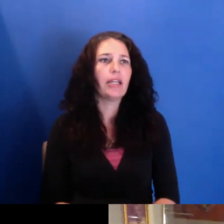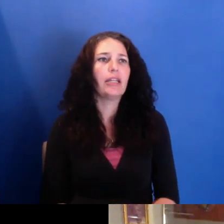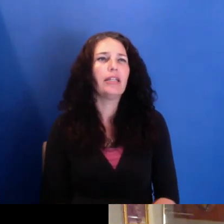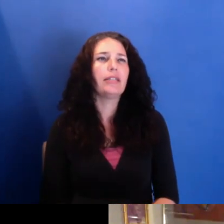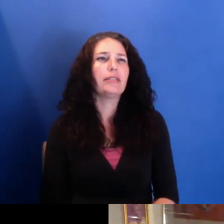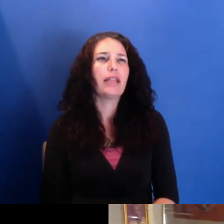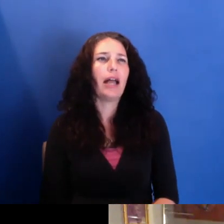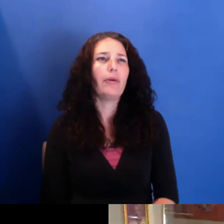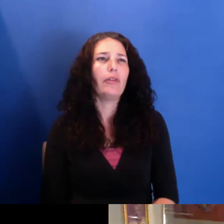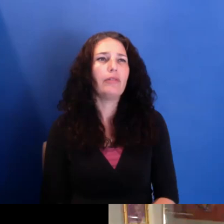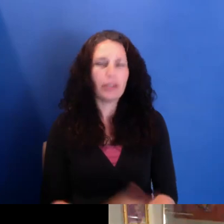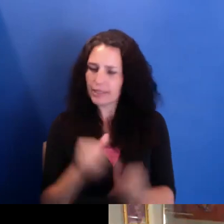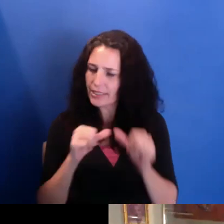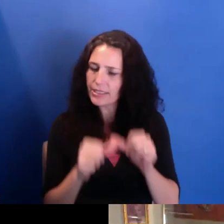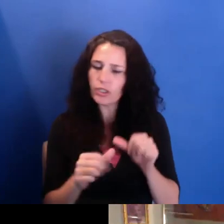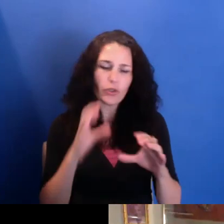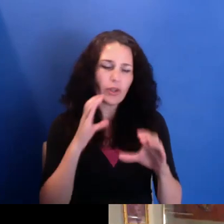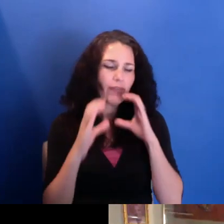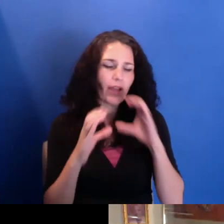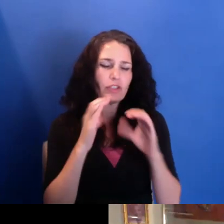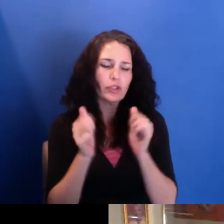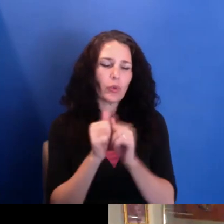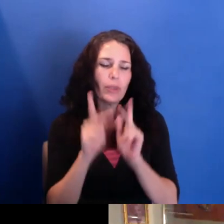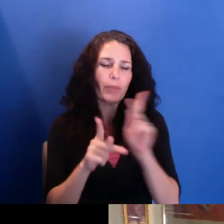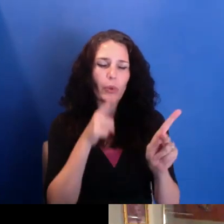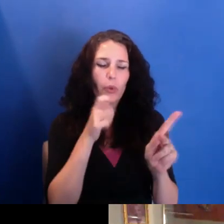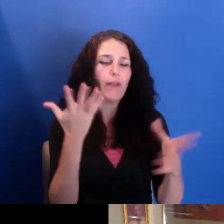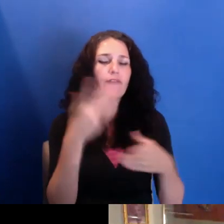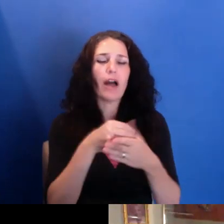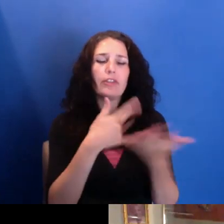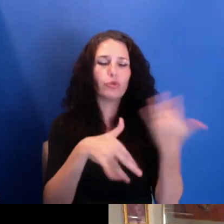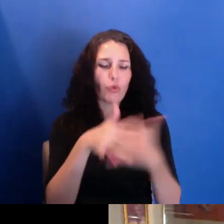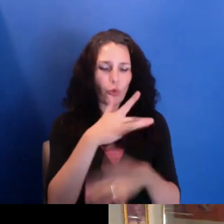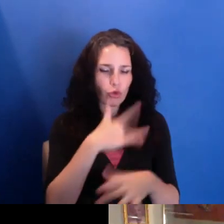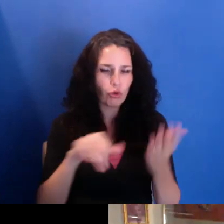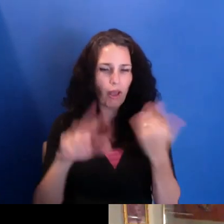in social and political change. And seeing that, you know, we are working together.